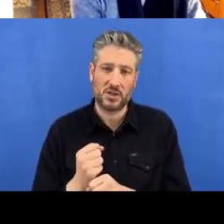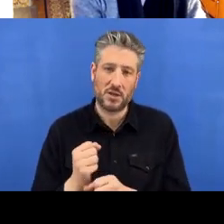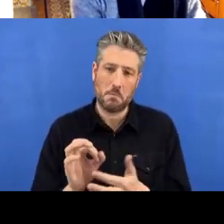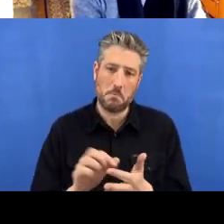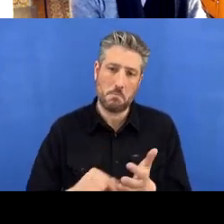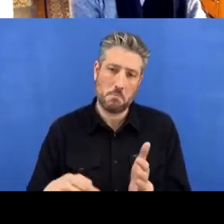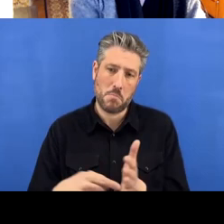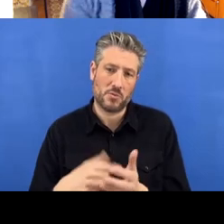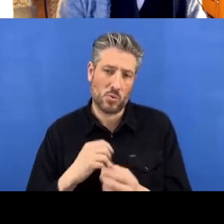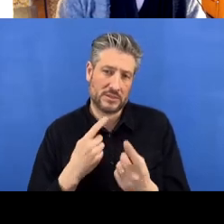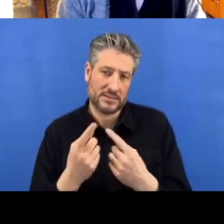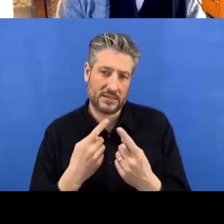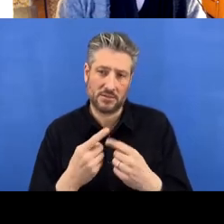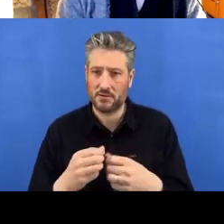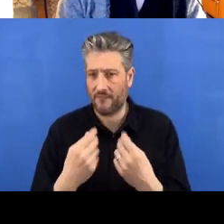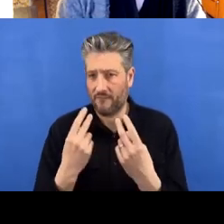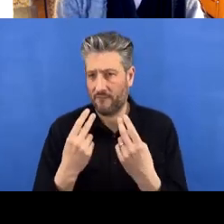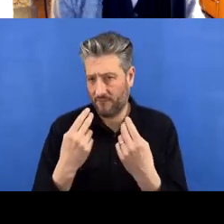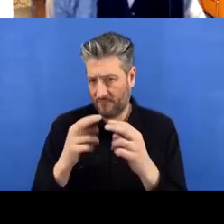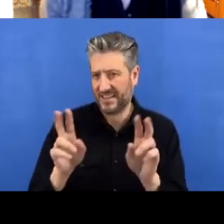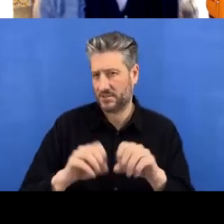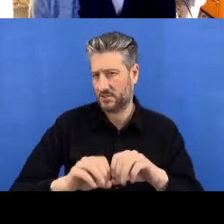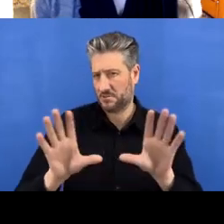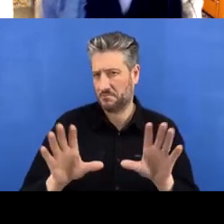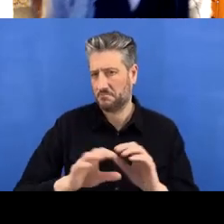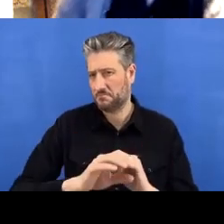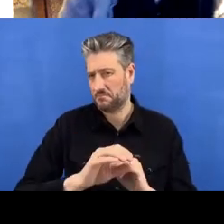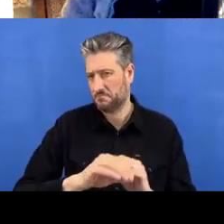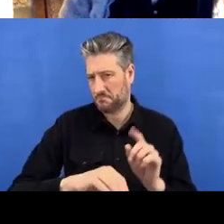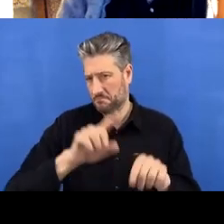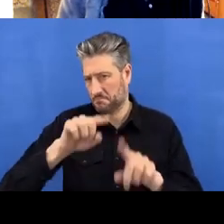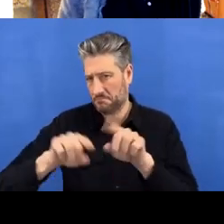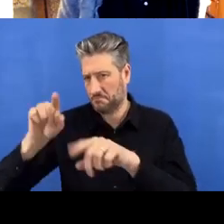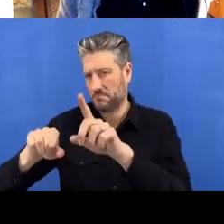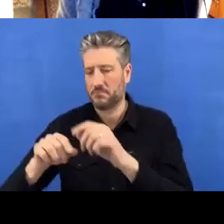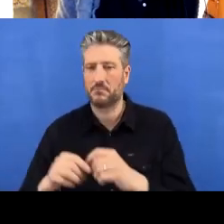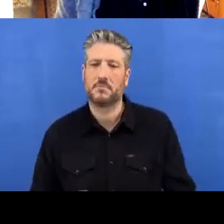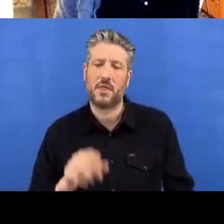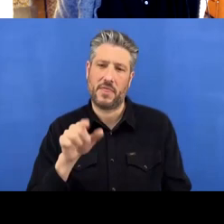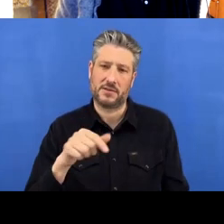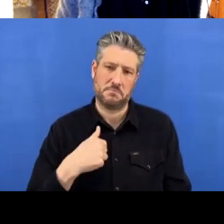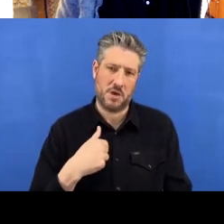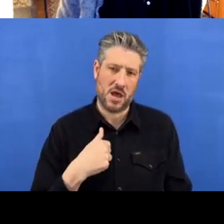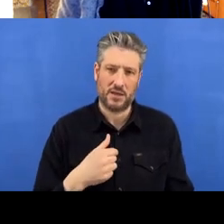script for visualisation.